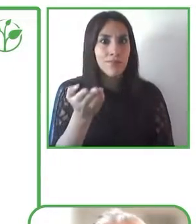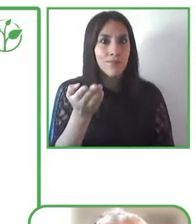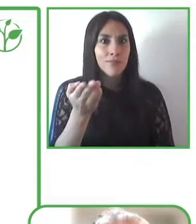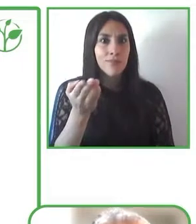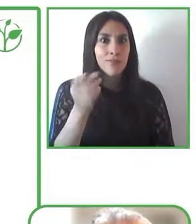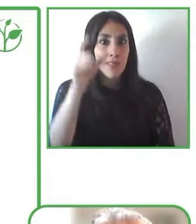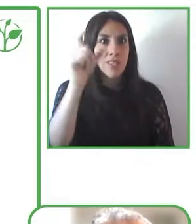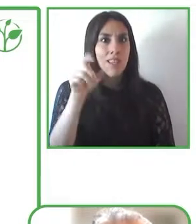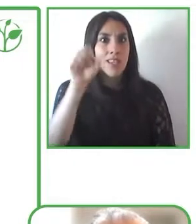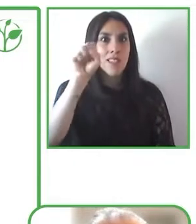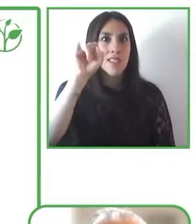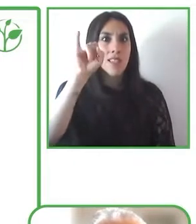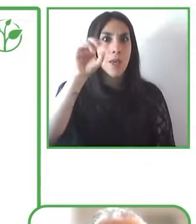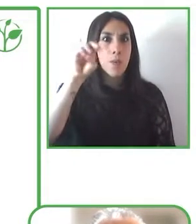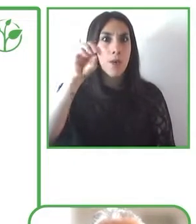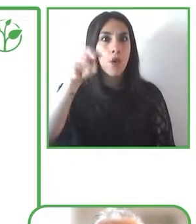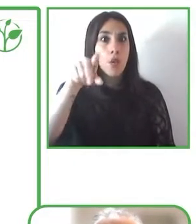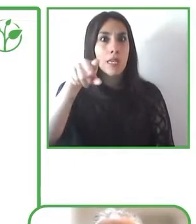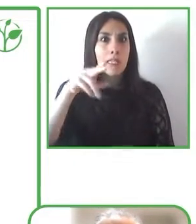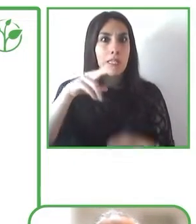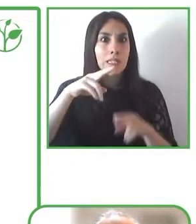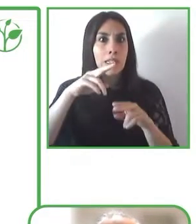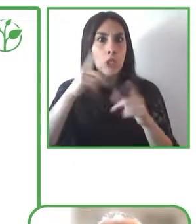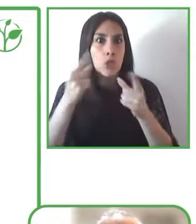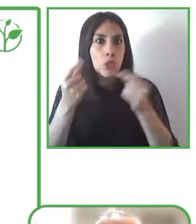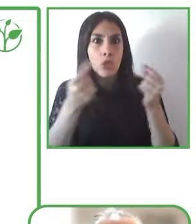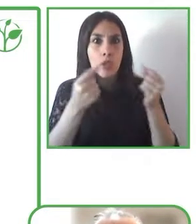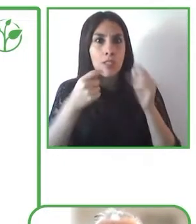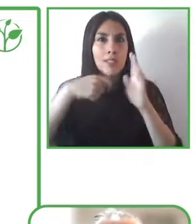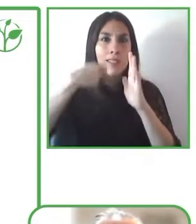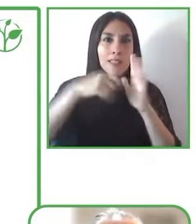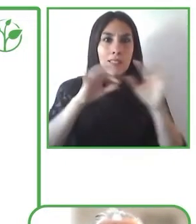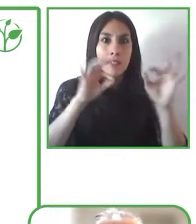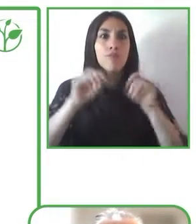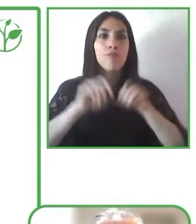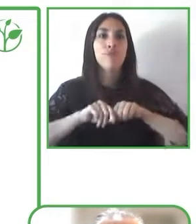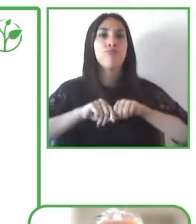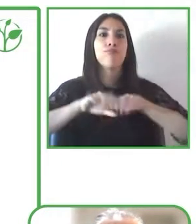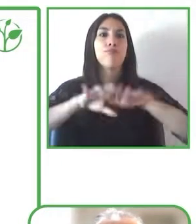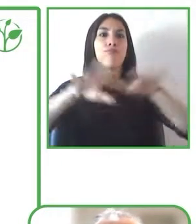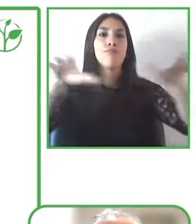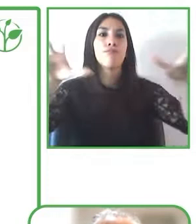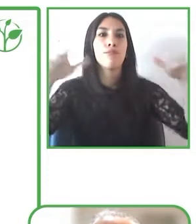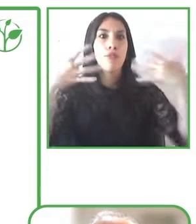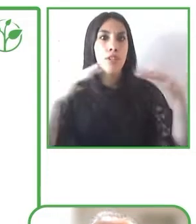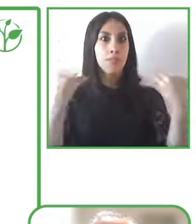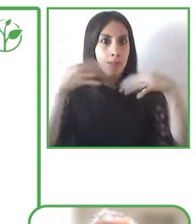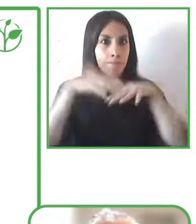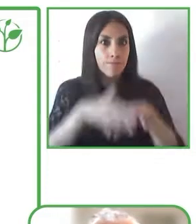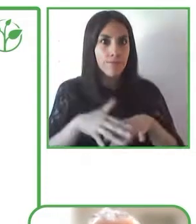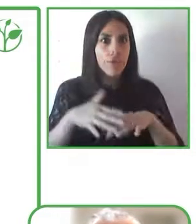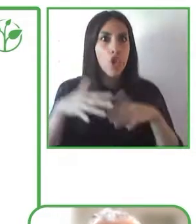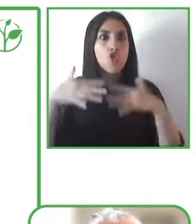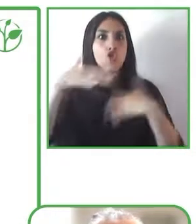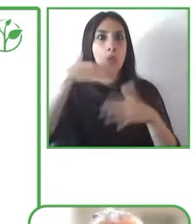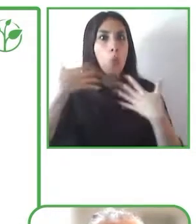very tiny video that we saw in the social media it’s related to the recognition of Zero Project to